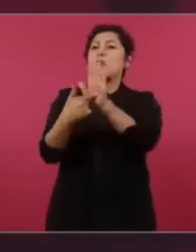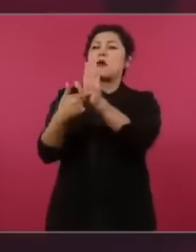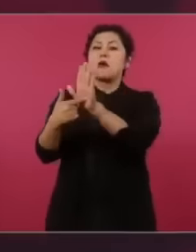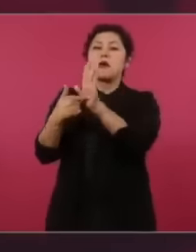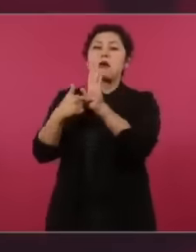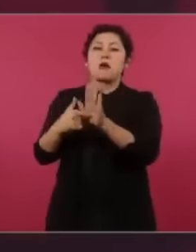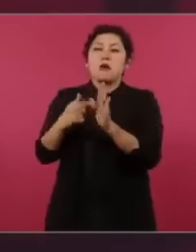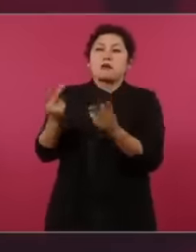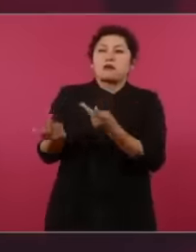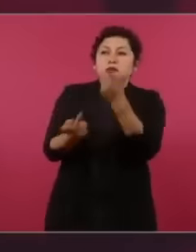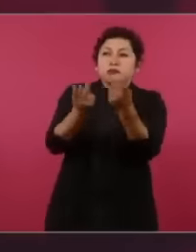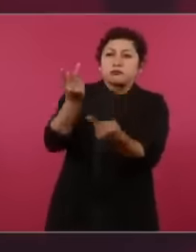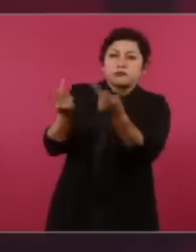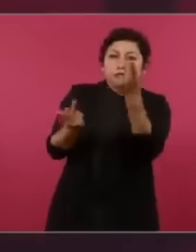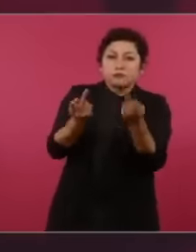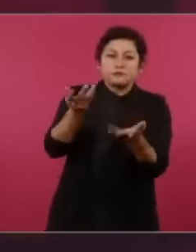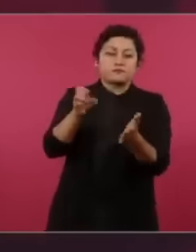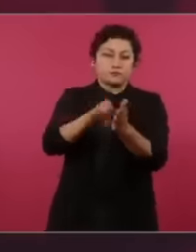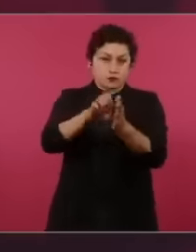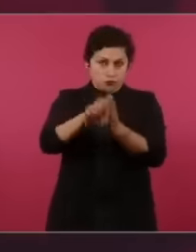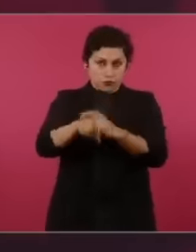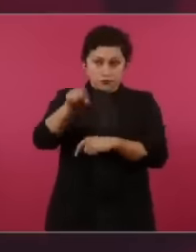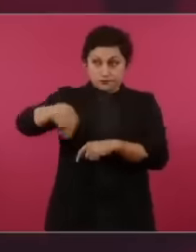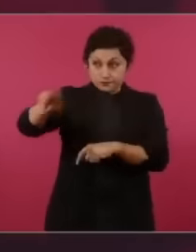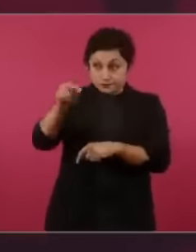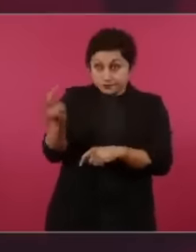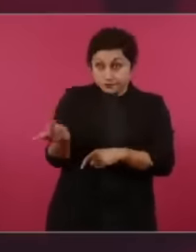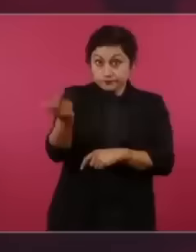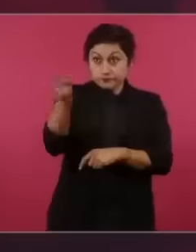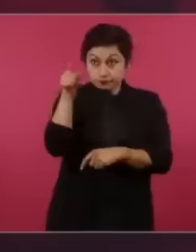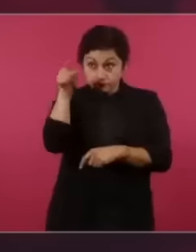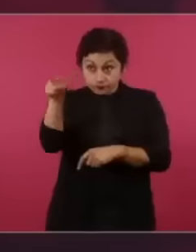about trust in judges in magistrates in ministers they fail